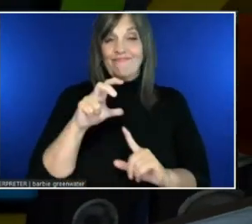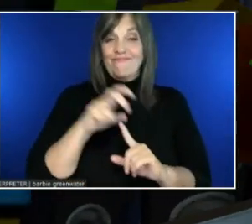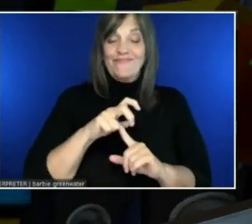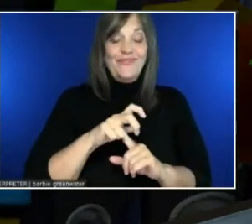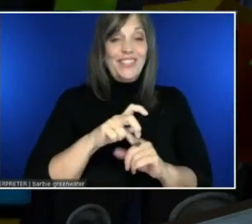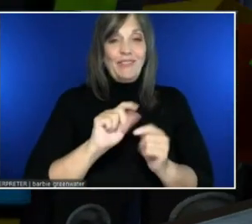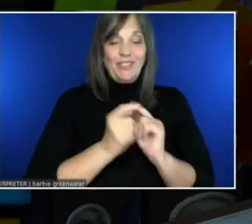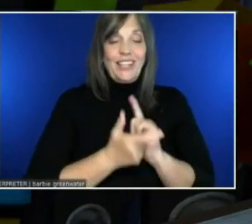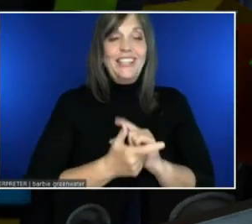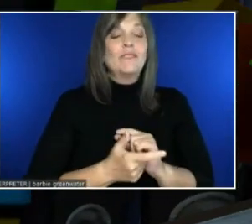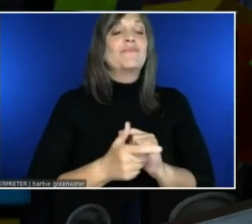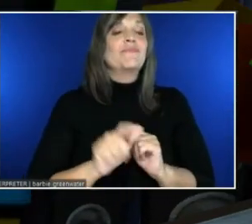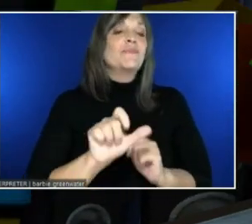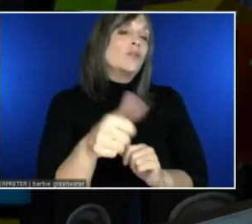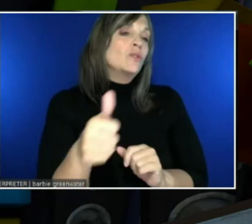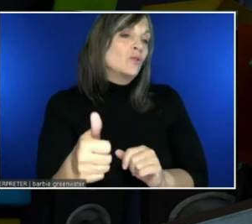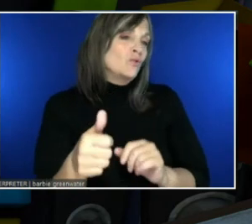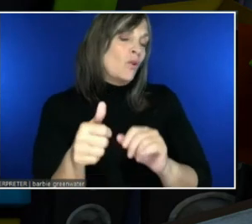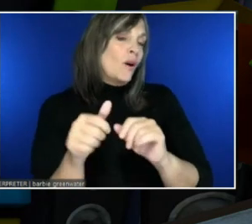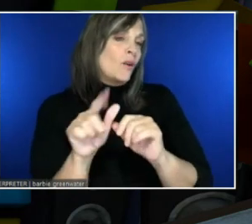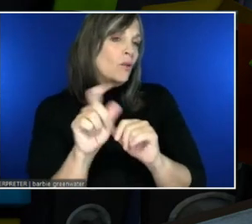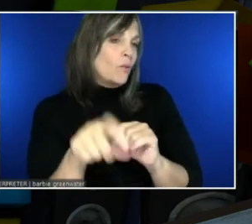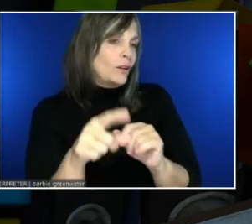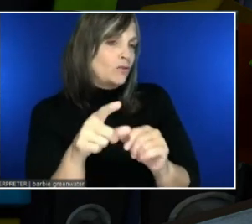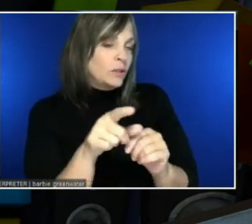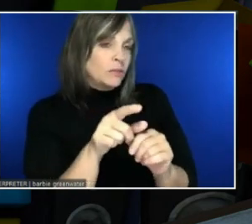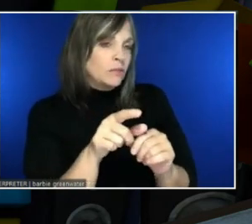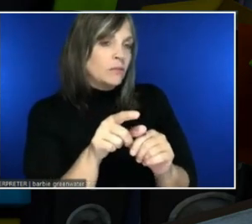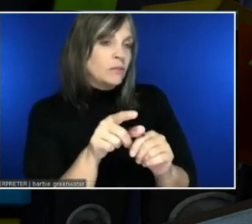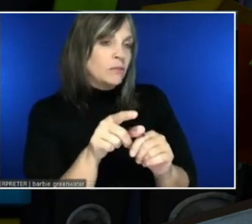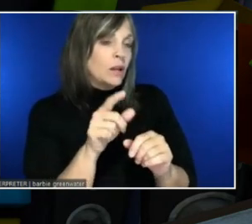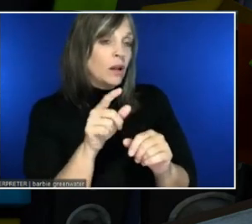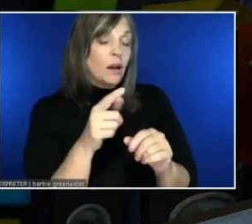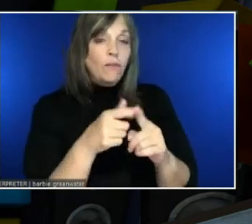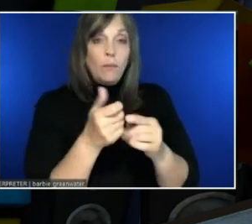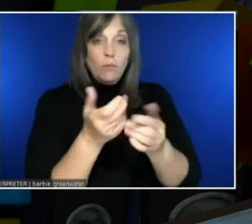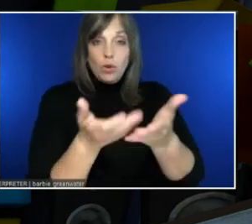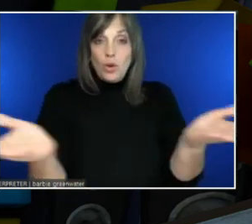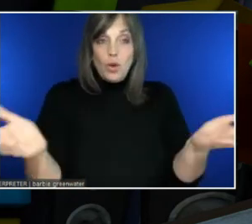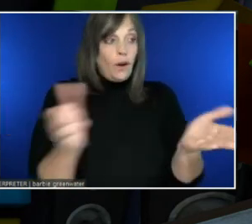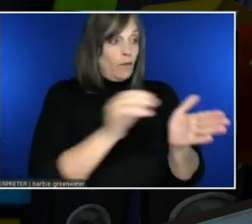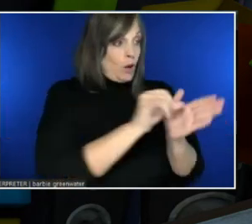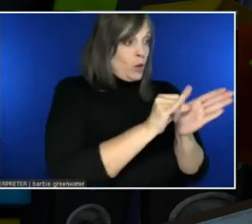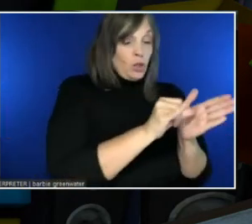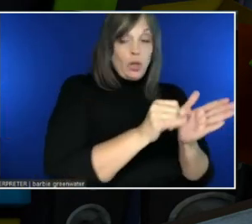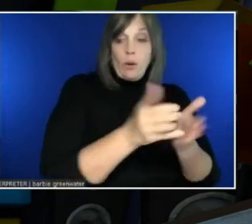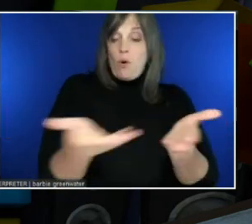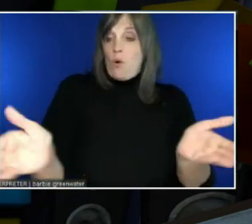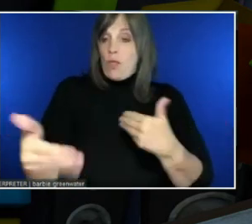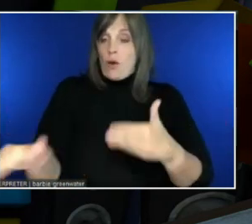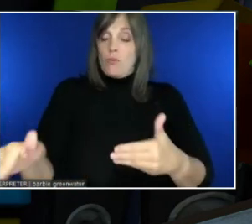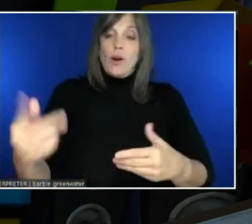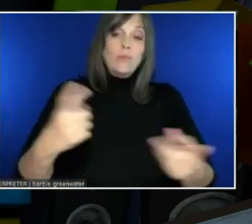And everyone here in the room. If you would like to add a comment or question, please click the "hand raise" feature.